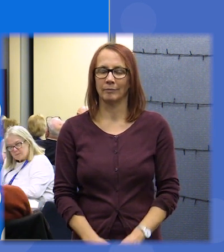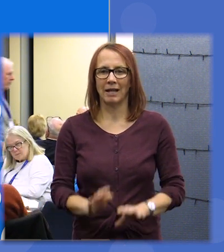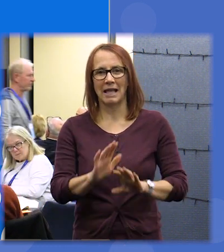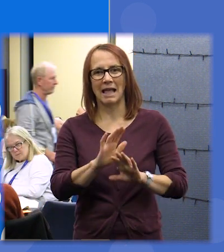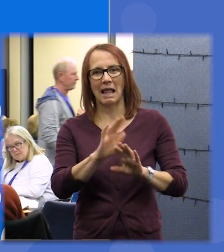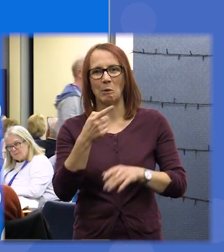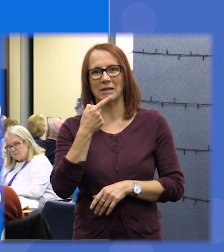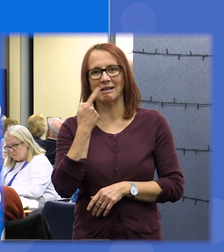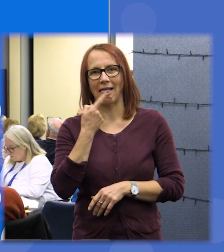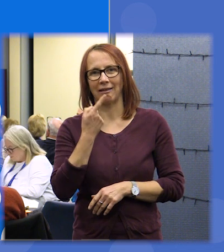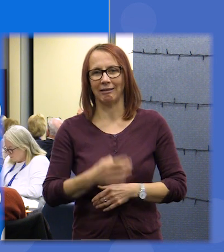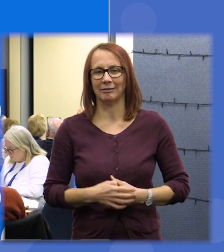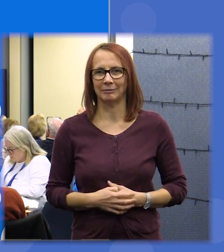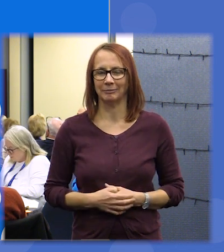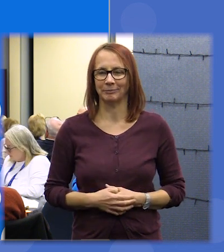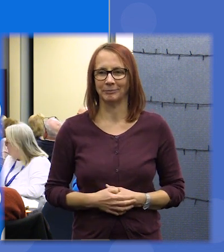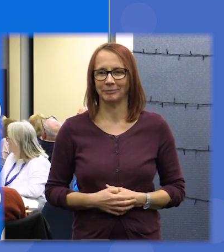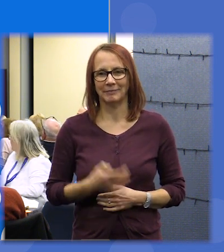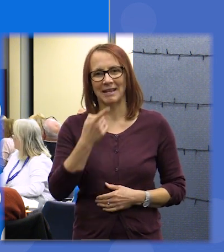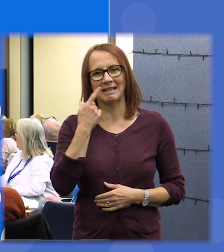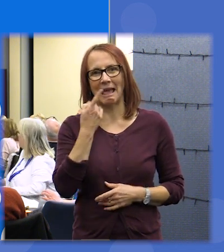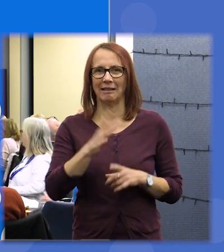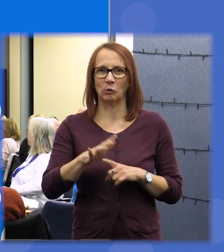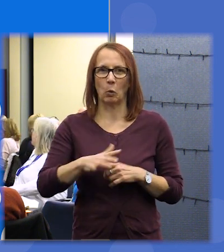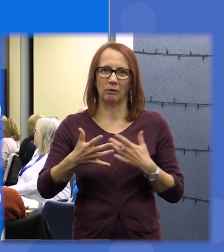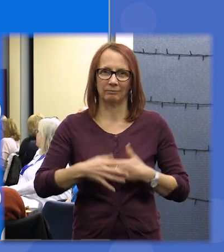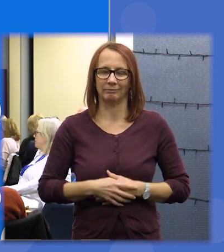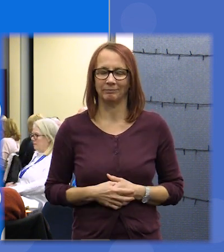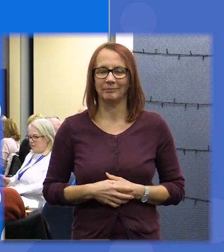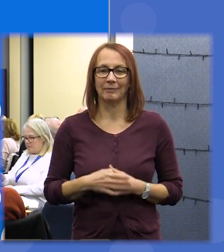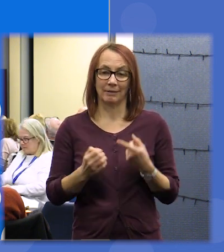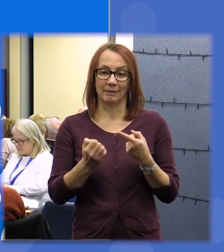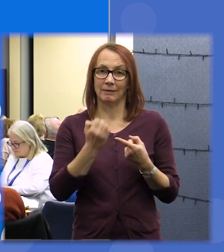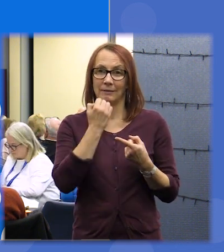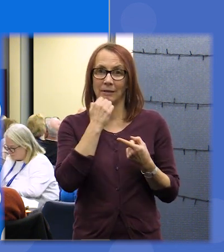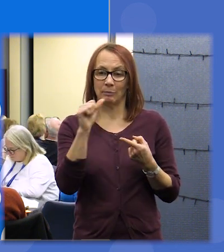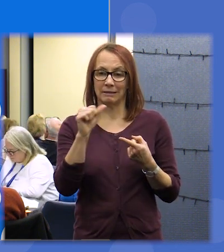that was my Gallic anyway our first word was number 16 Dettol number two was